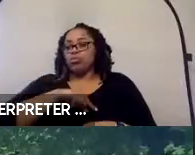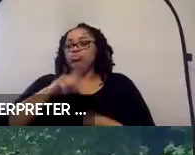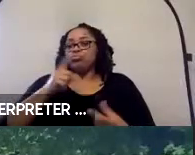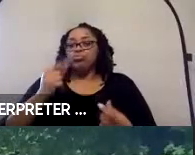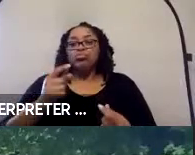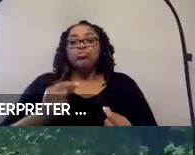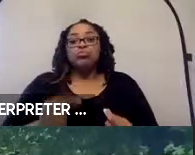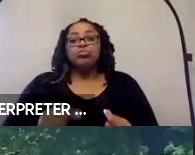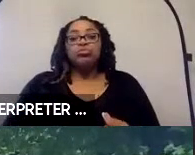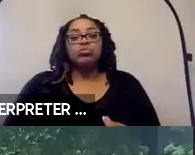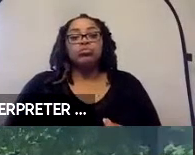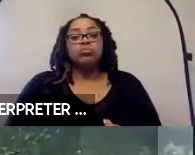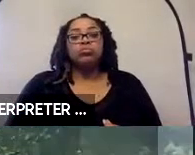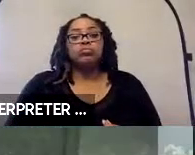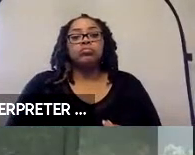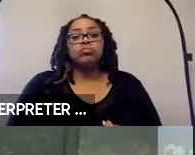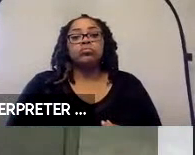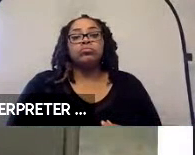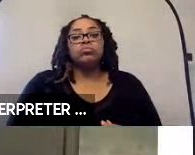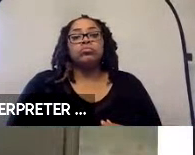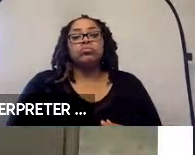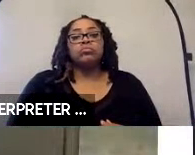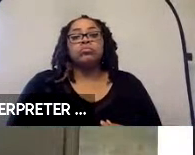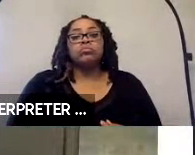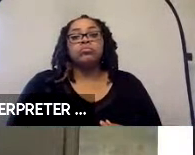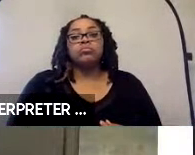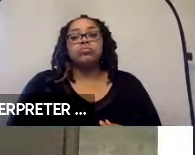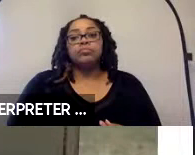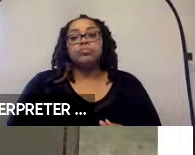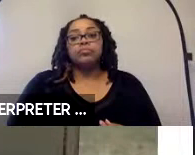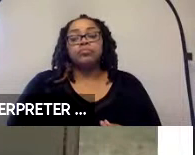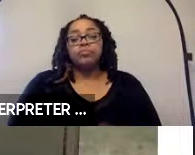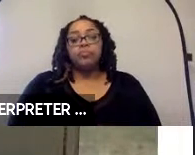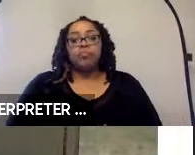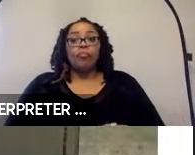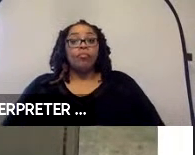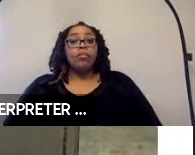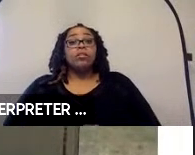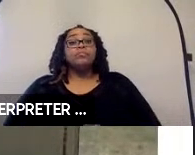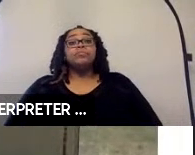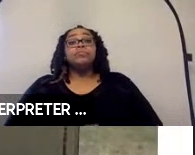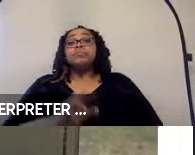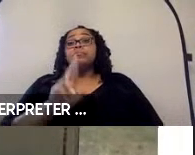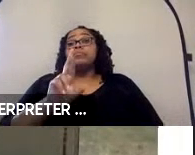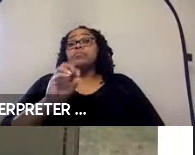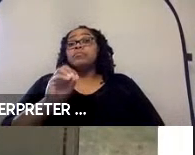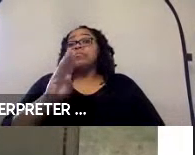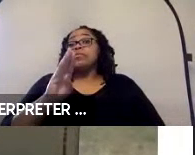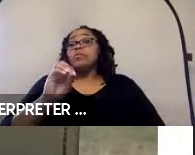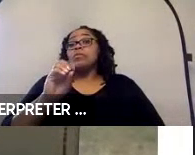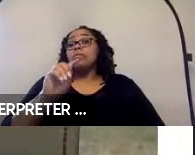the next slide. So, RoboticResearch is, at the heart, we are